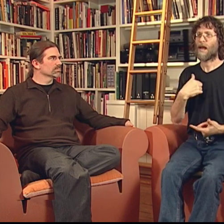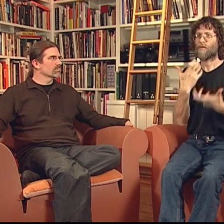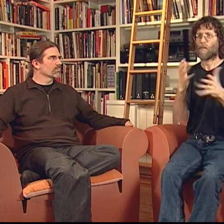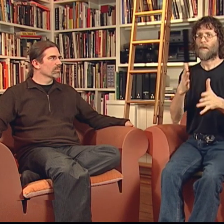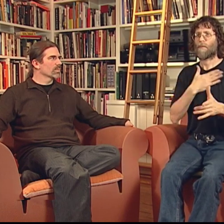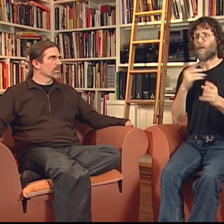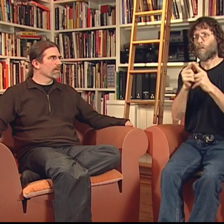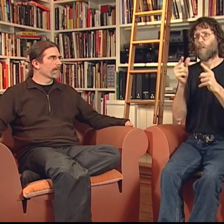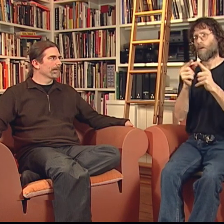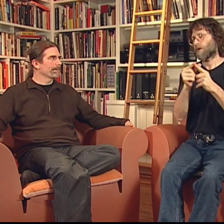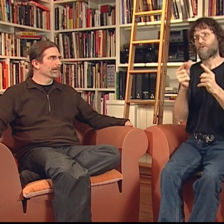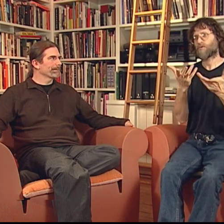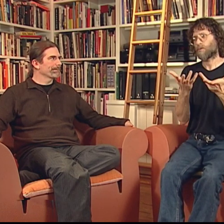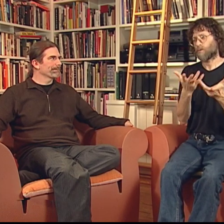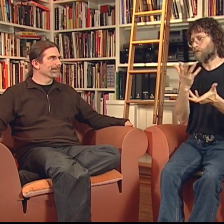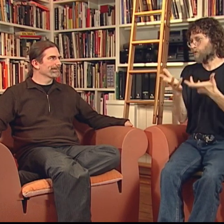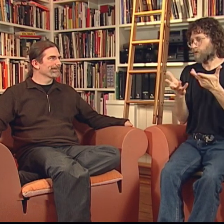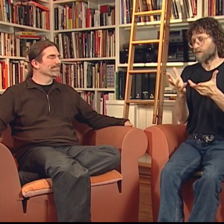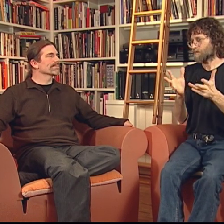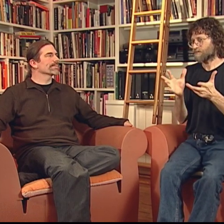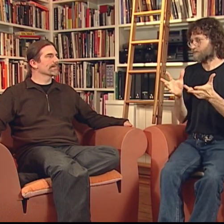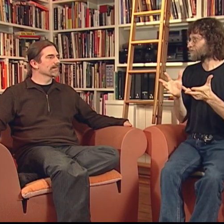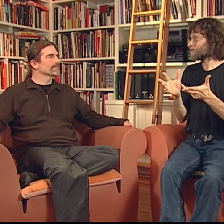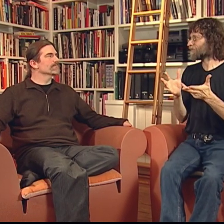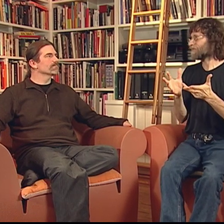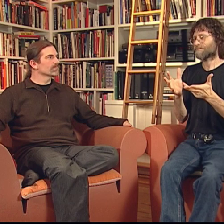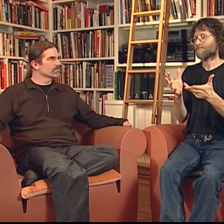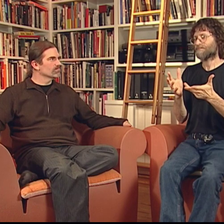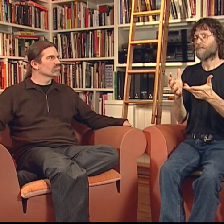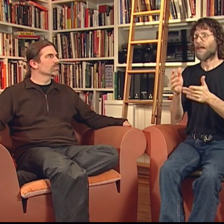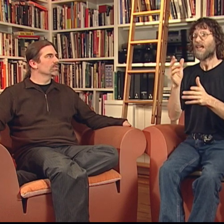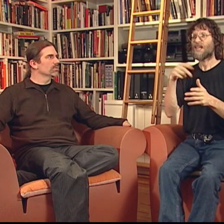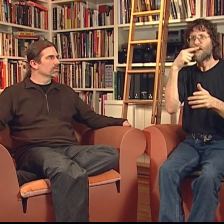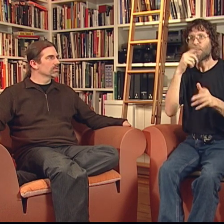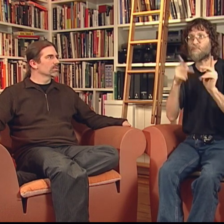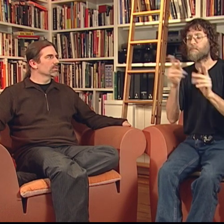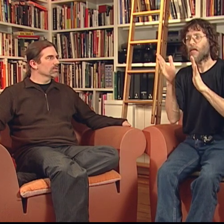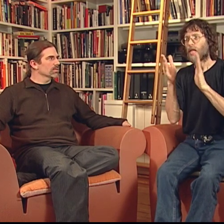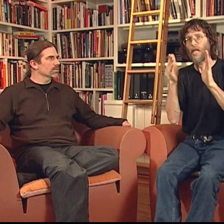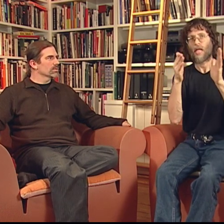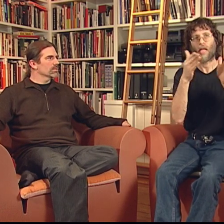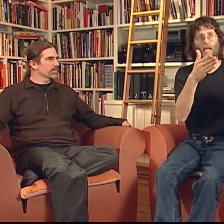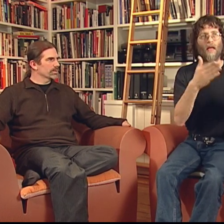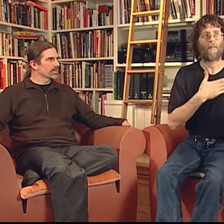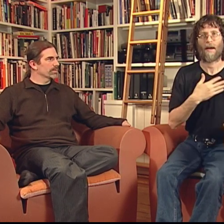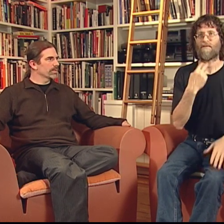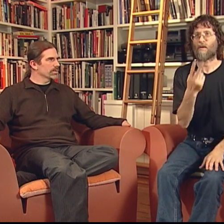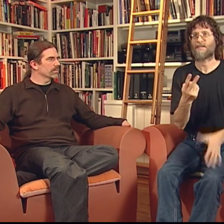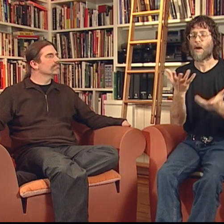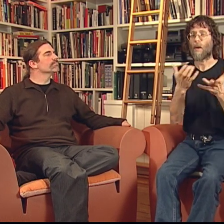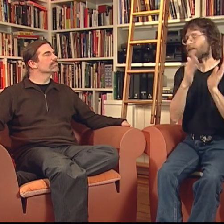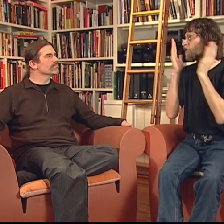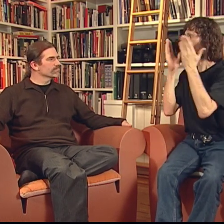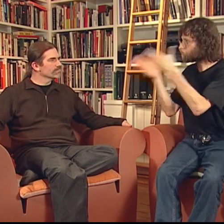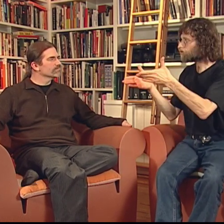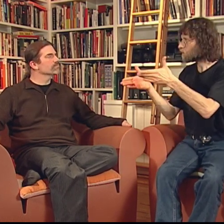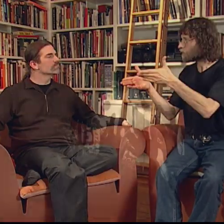and I didn't want my words or my voice to distract the hearing audience - I wanted the attention on him.